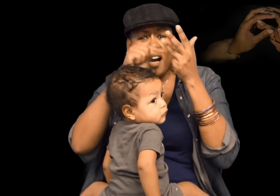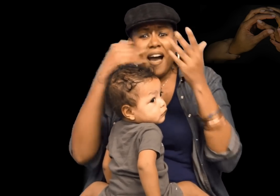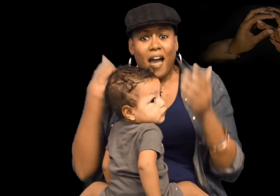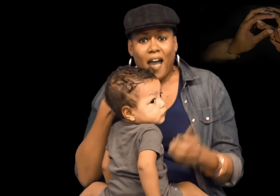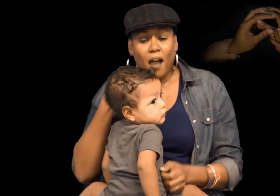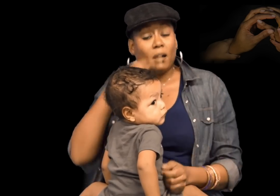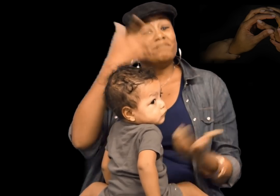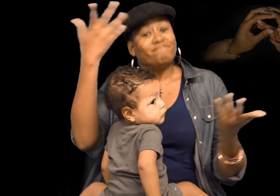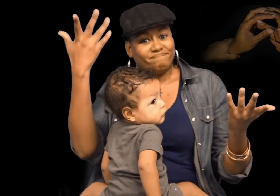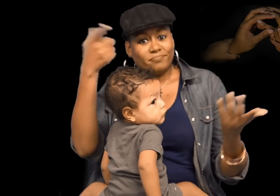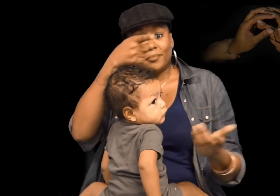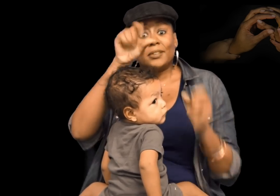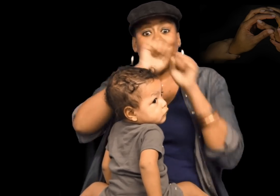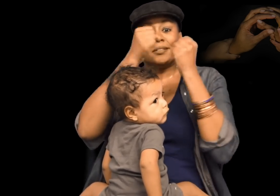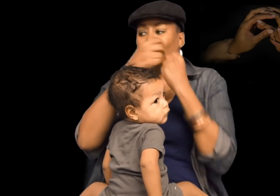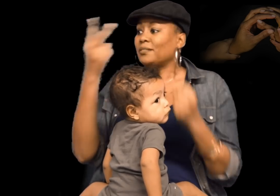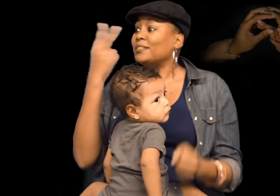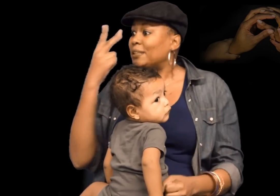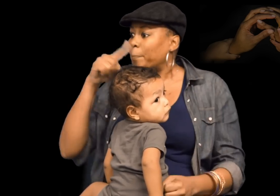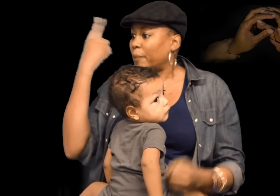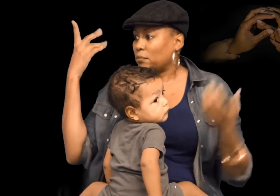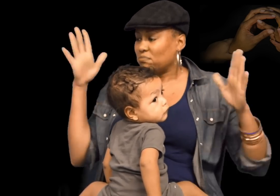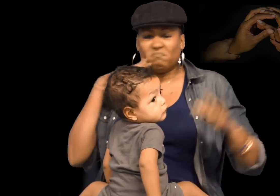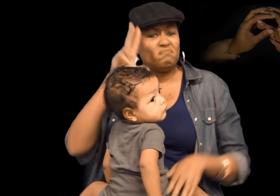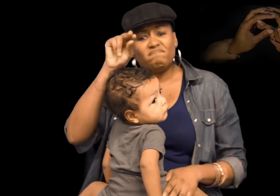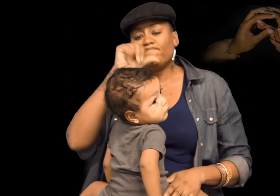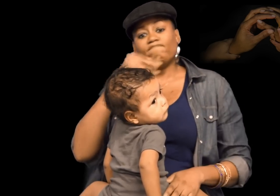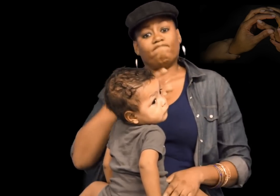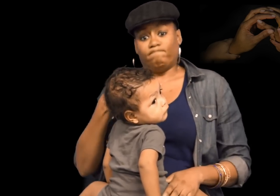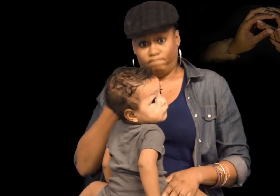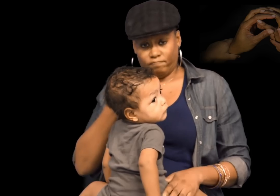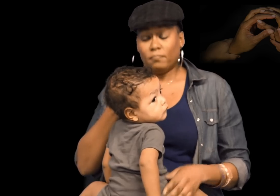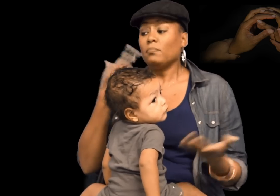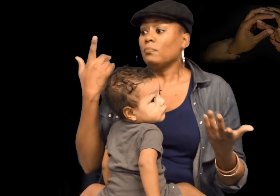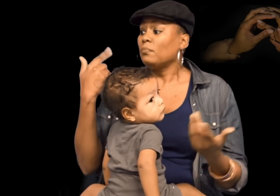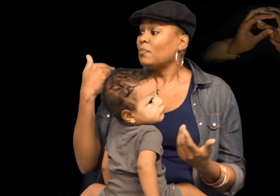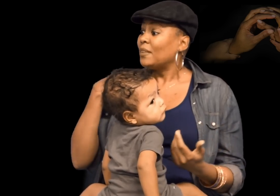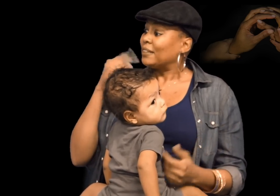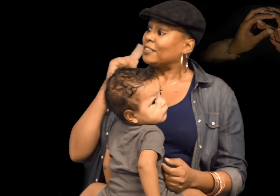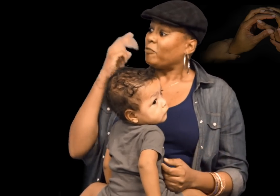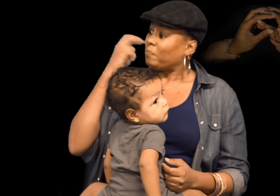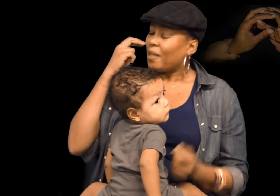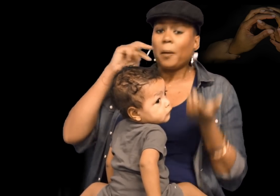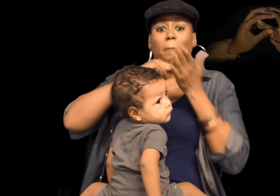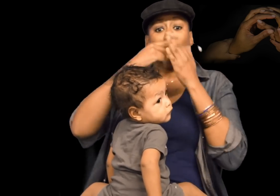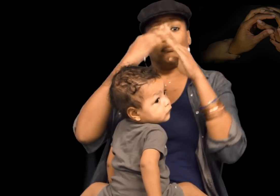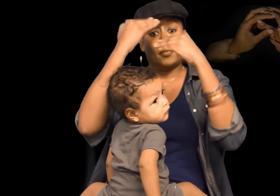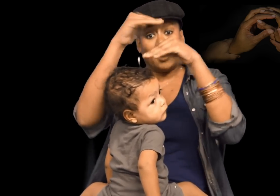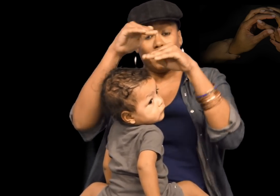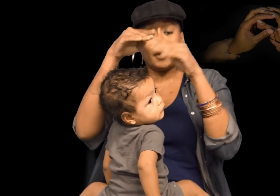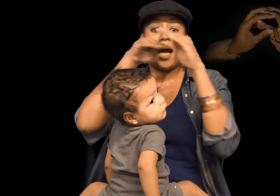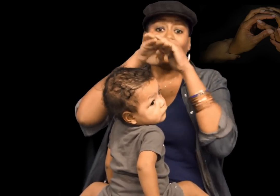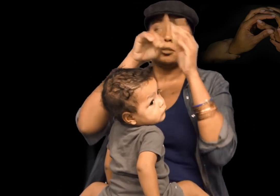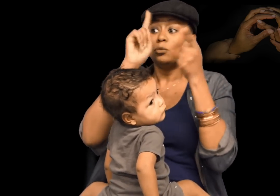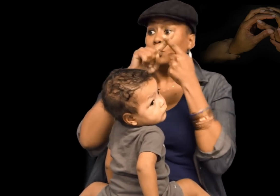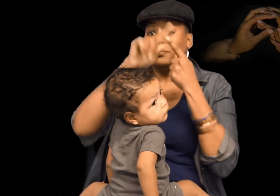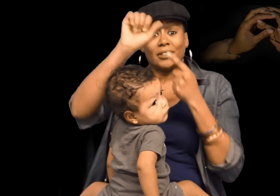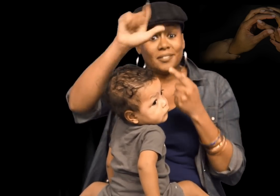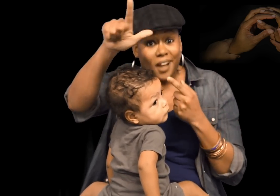DeafBlind, and has more identities, too. But society just sees Black and that’s the end of it. That offends me. As a DeafBlind person, my access to ASL is limited,